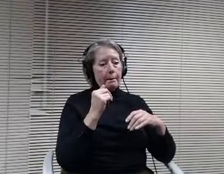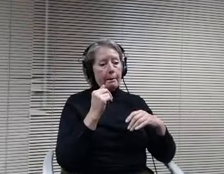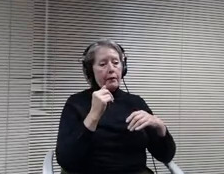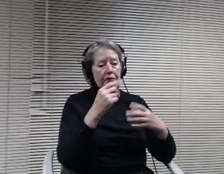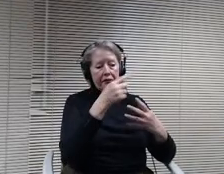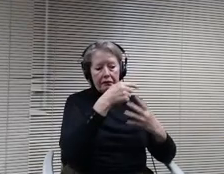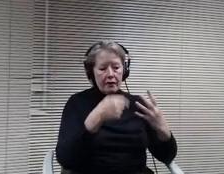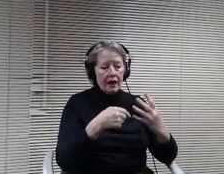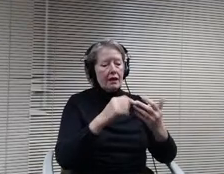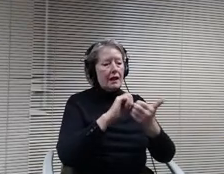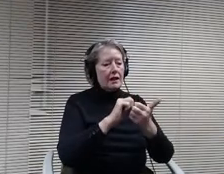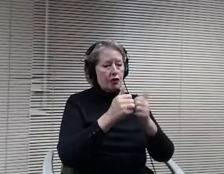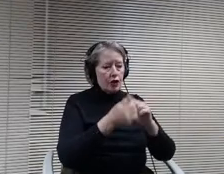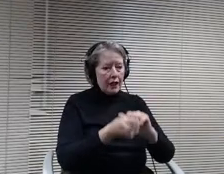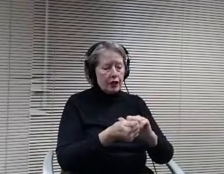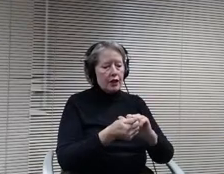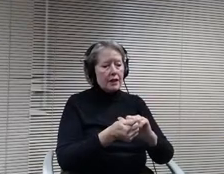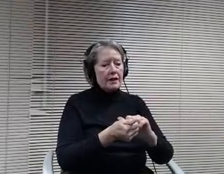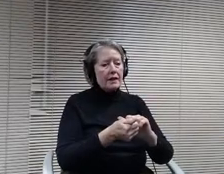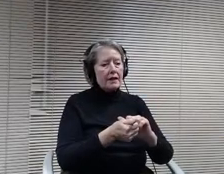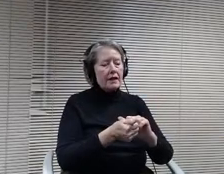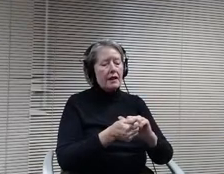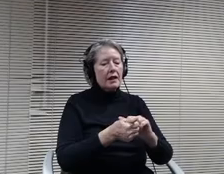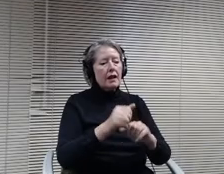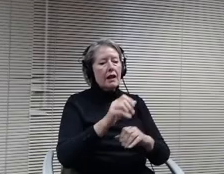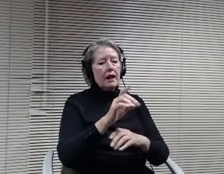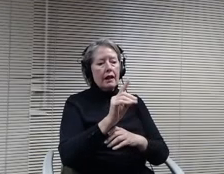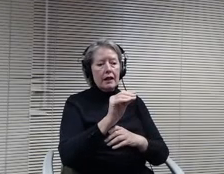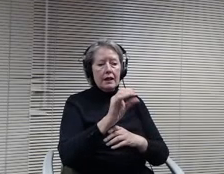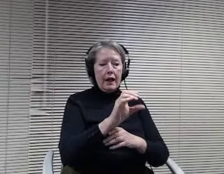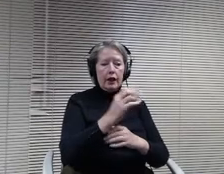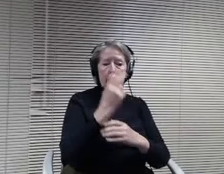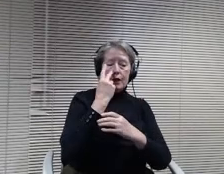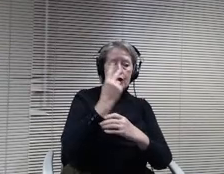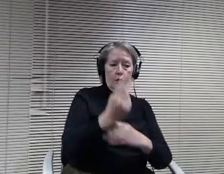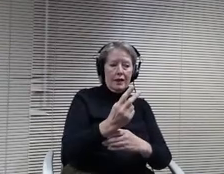on the screen are if they are underlined. That's an additional